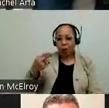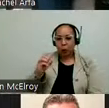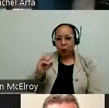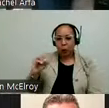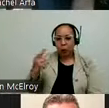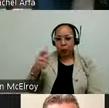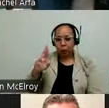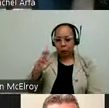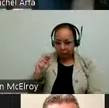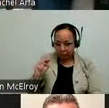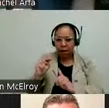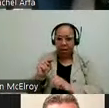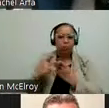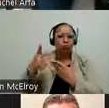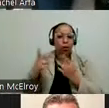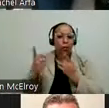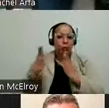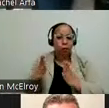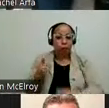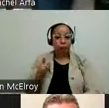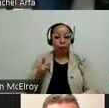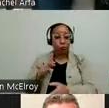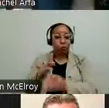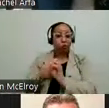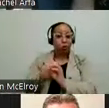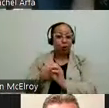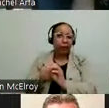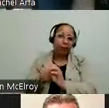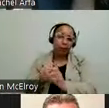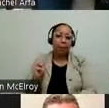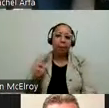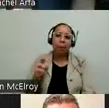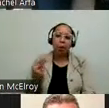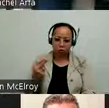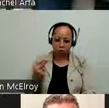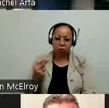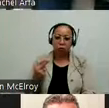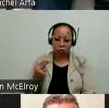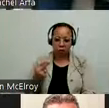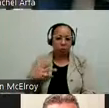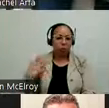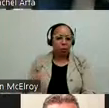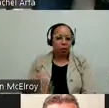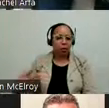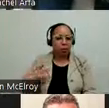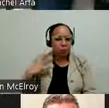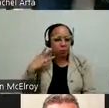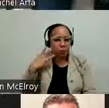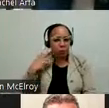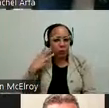program director. And Laura joined us in March. She brings a lot of